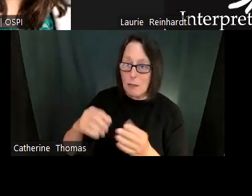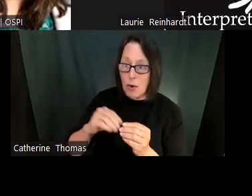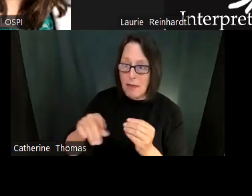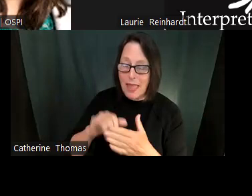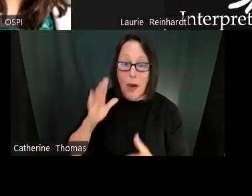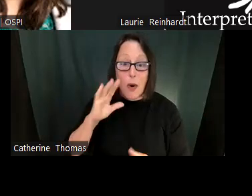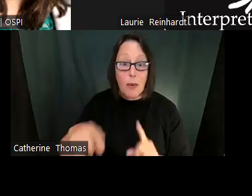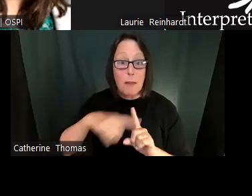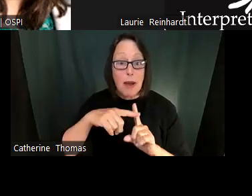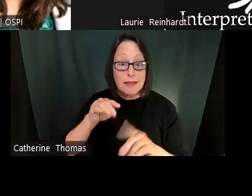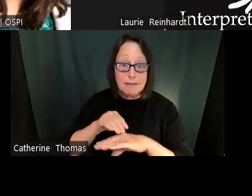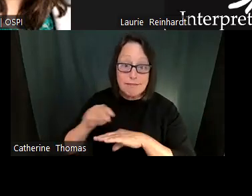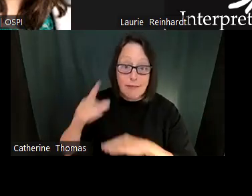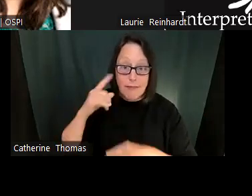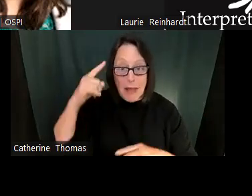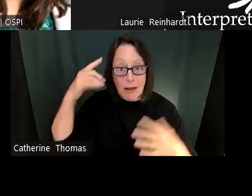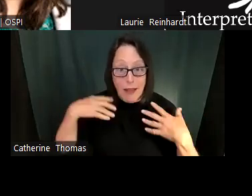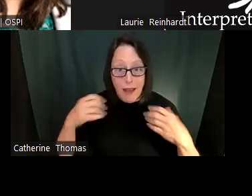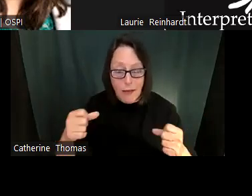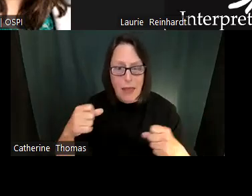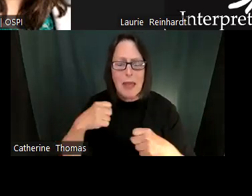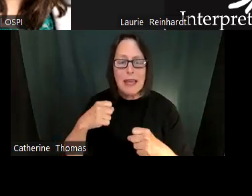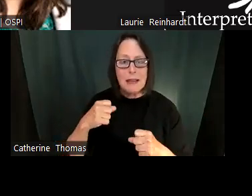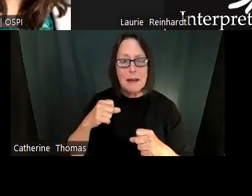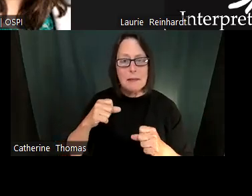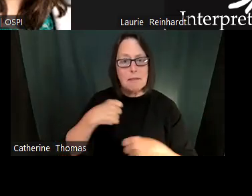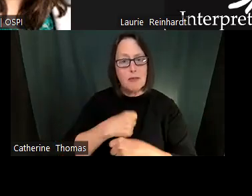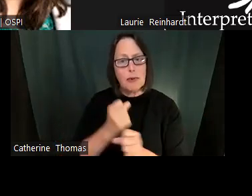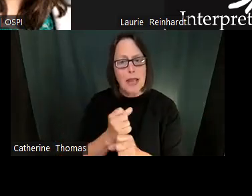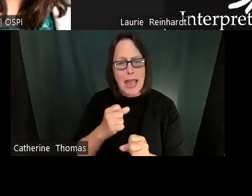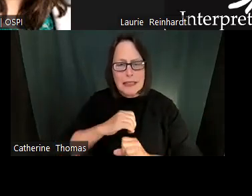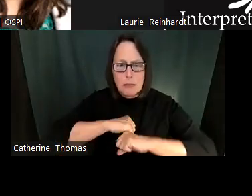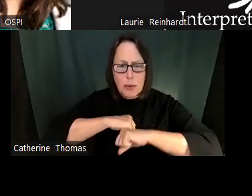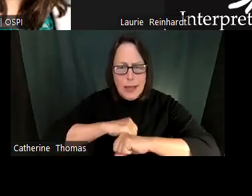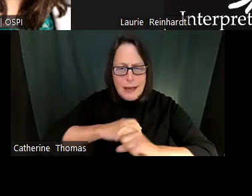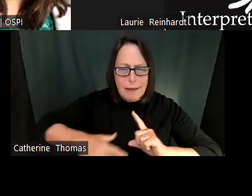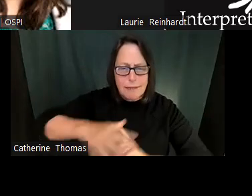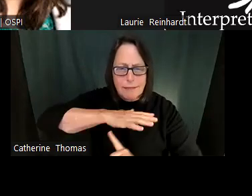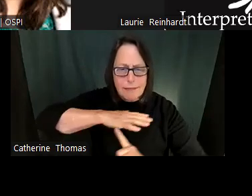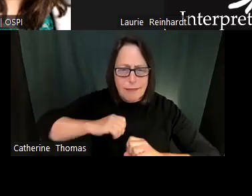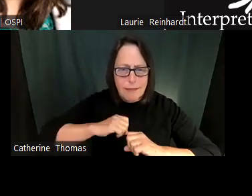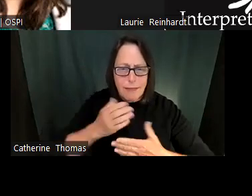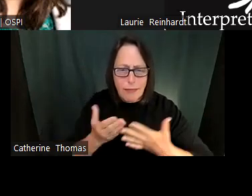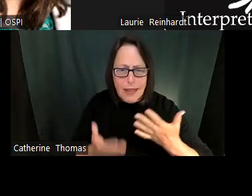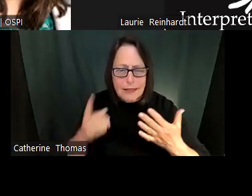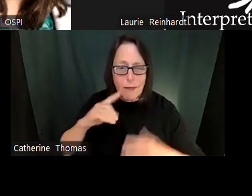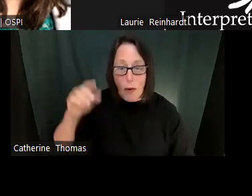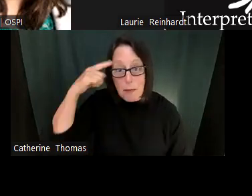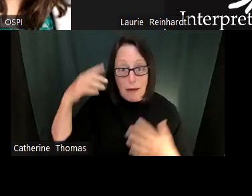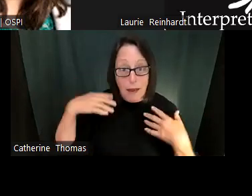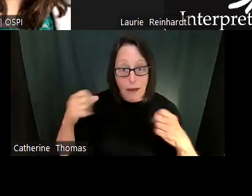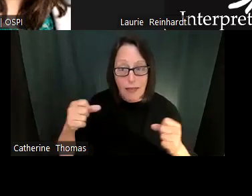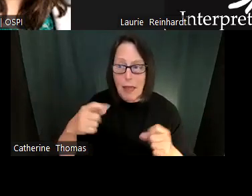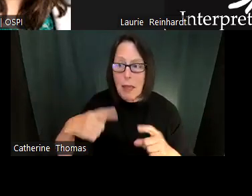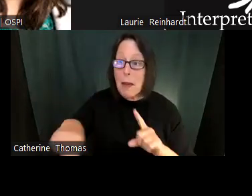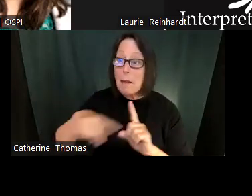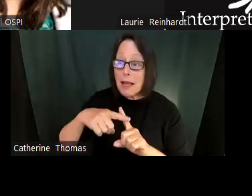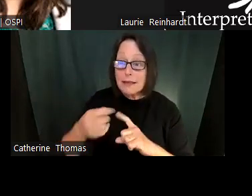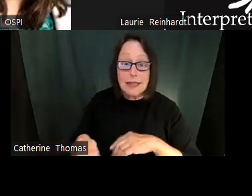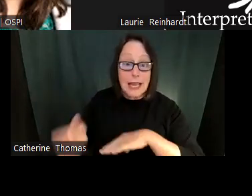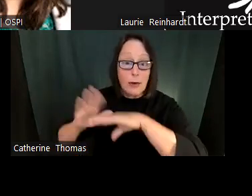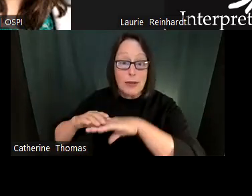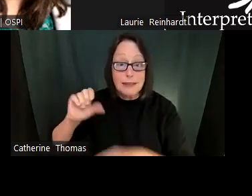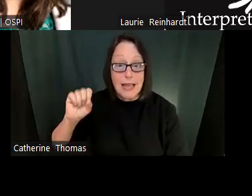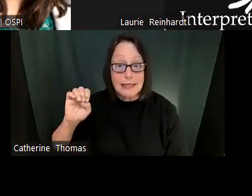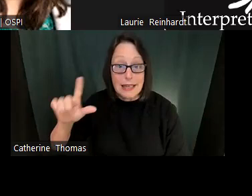That consistently show benefits. The benefits of SEO in academics. Which I think Nick will be talking a little bit about.